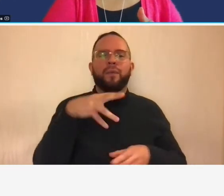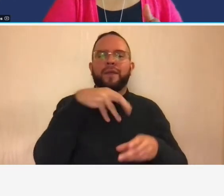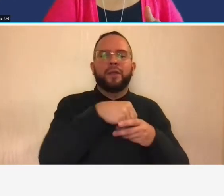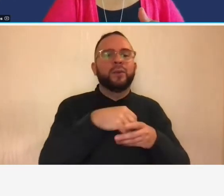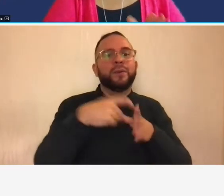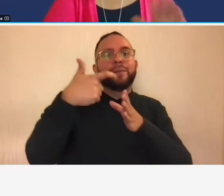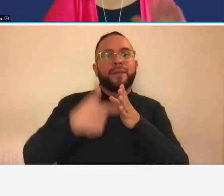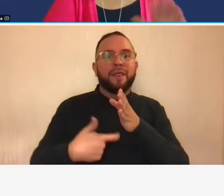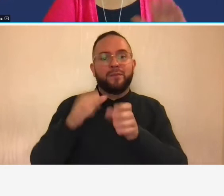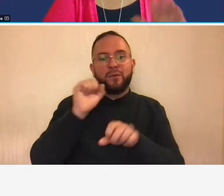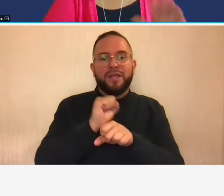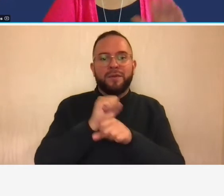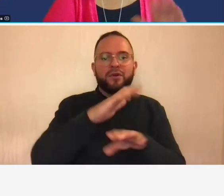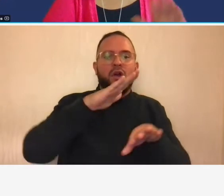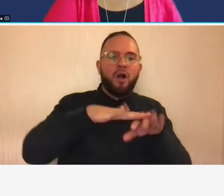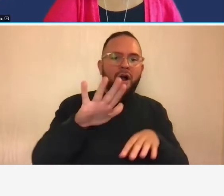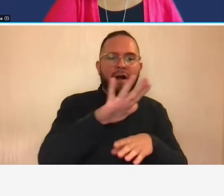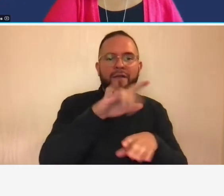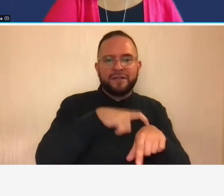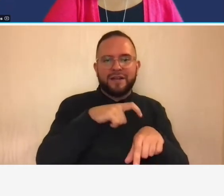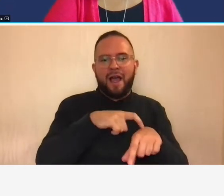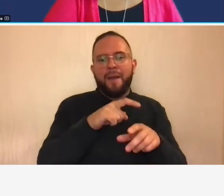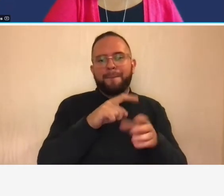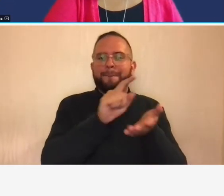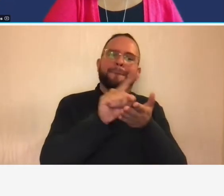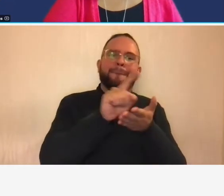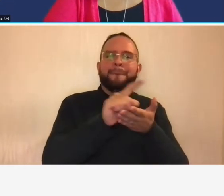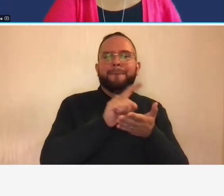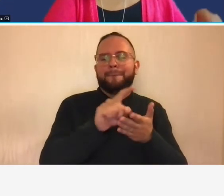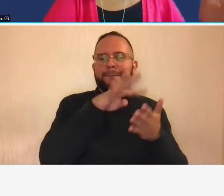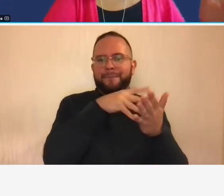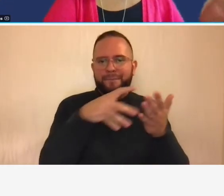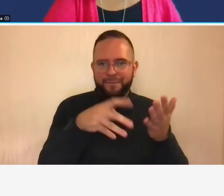and then everything else that's not billable they classify that as just administrative